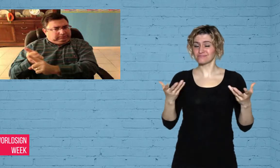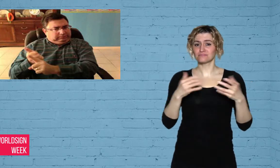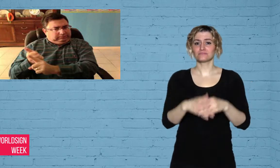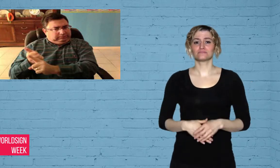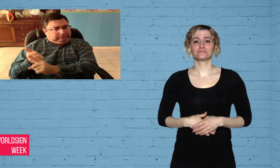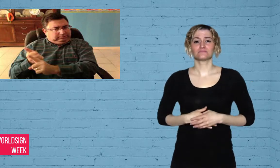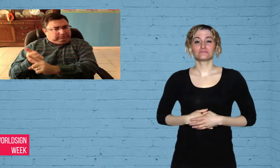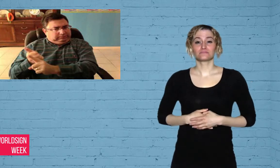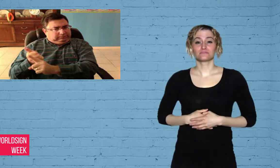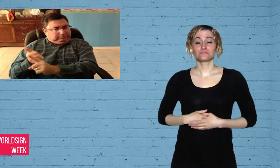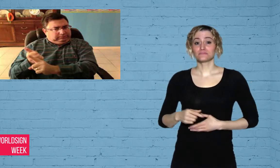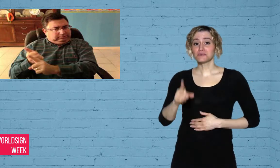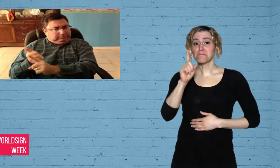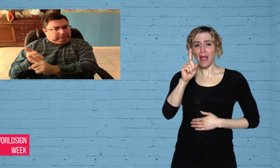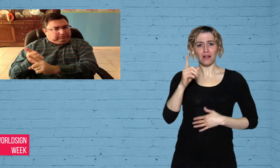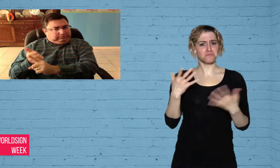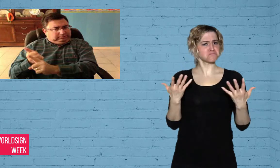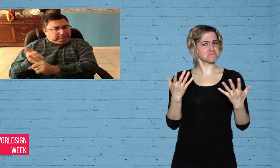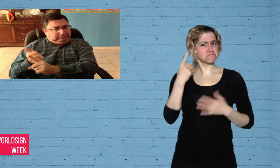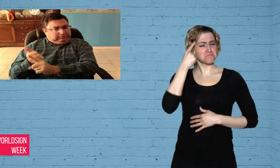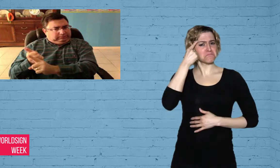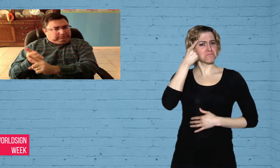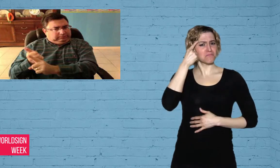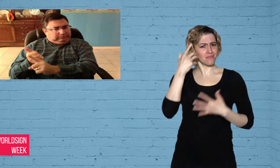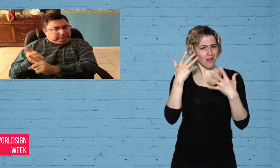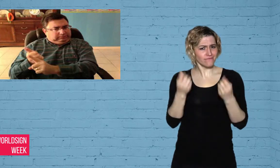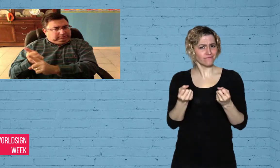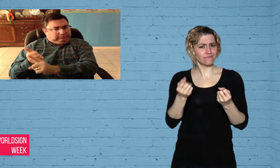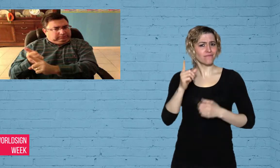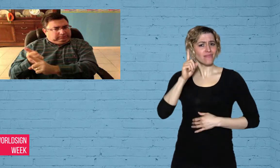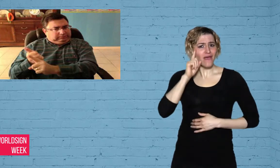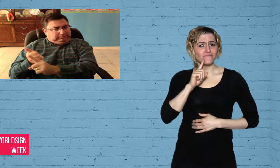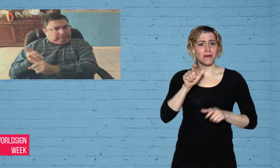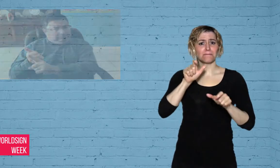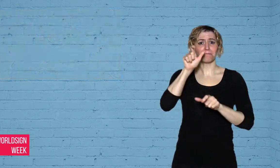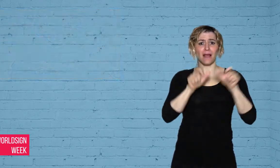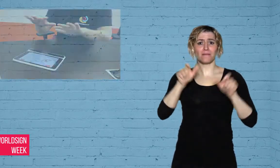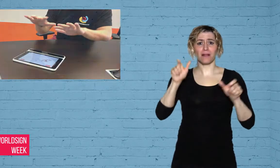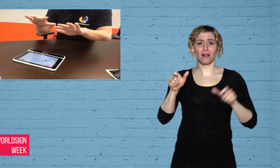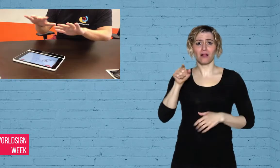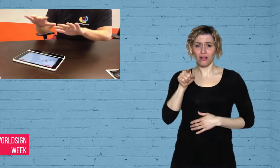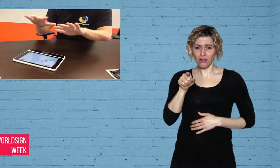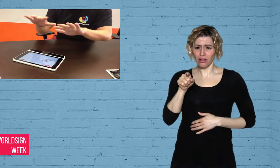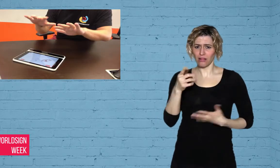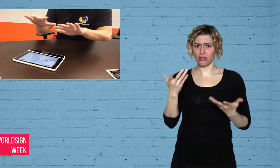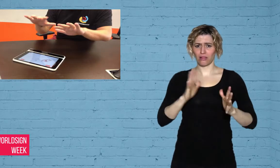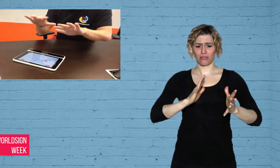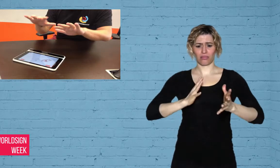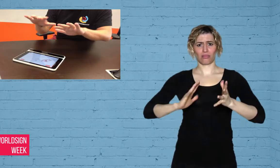about Deaf people who use sign